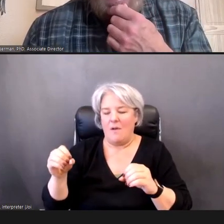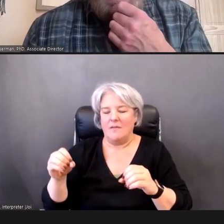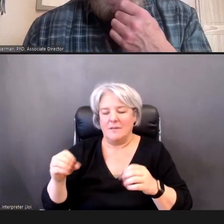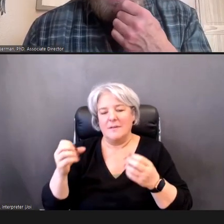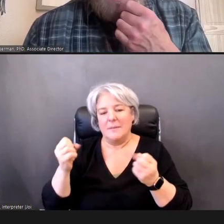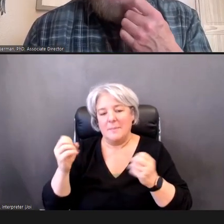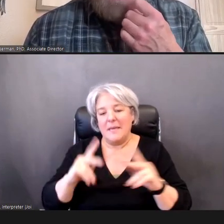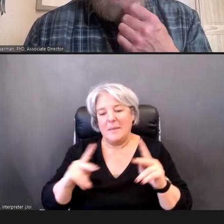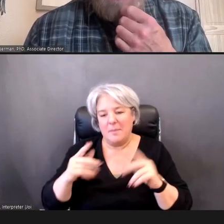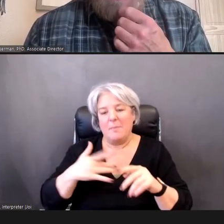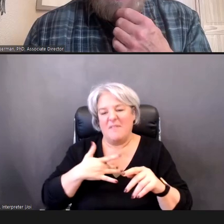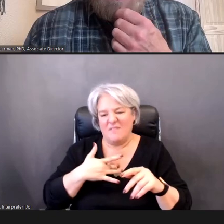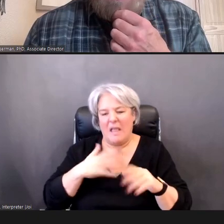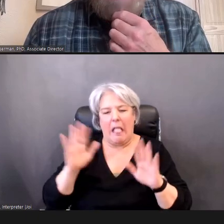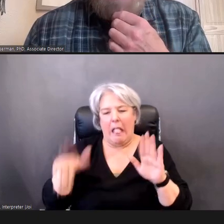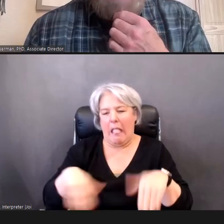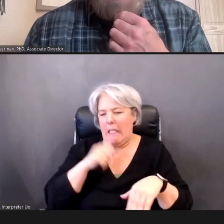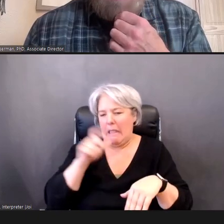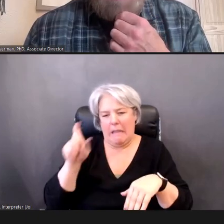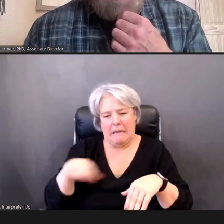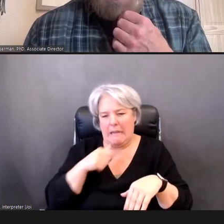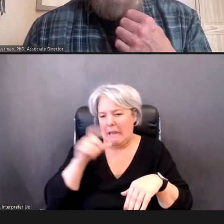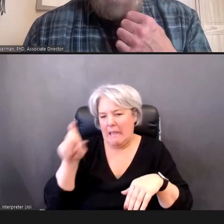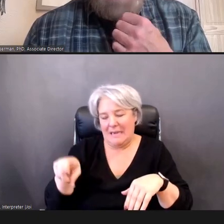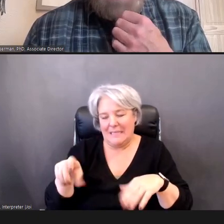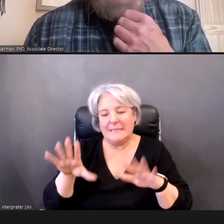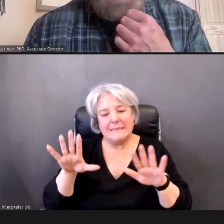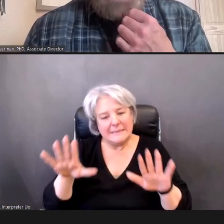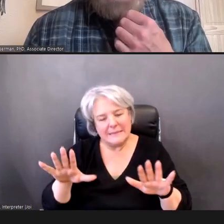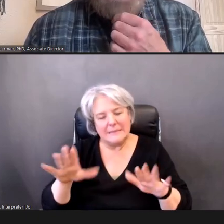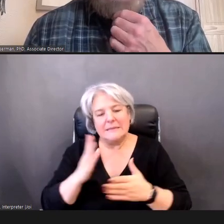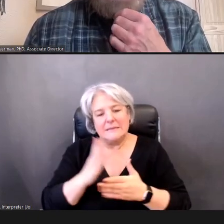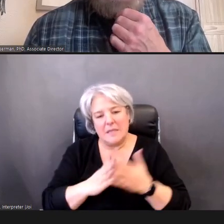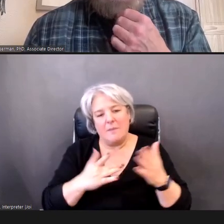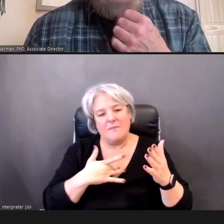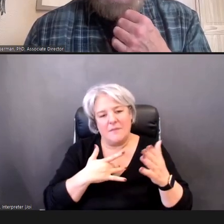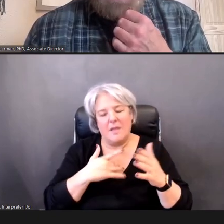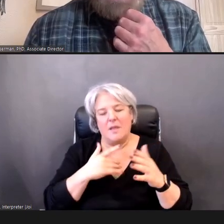1), one is, we don't need OAE or a back up method.